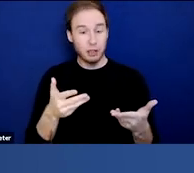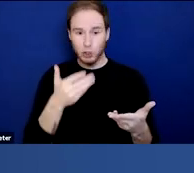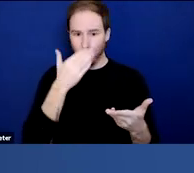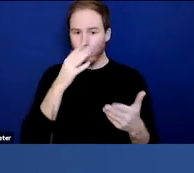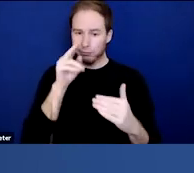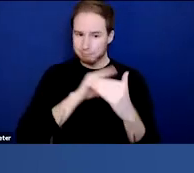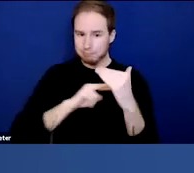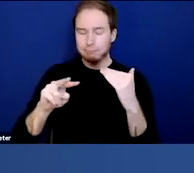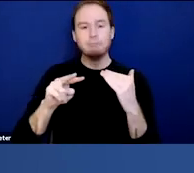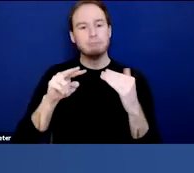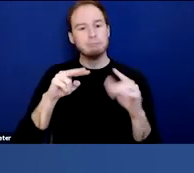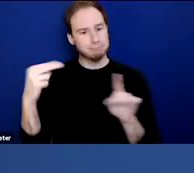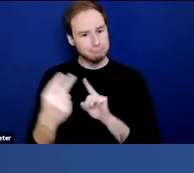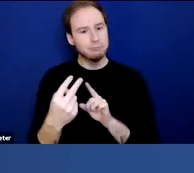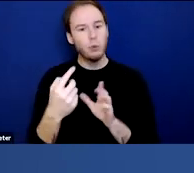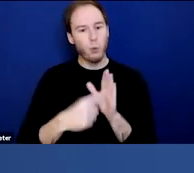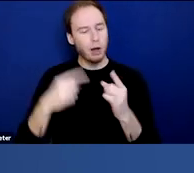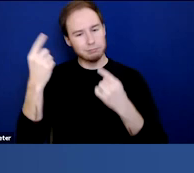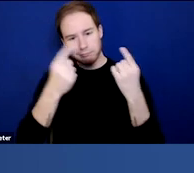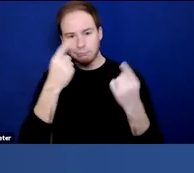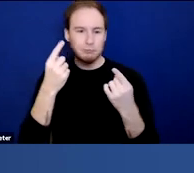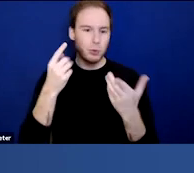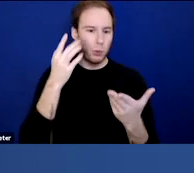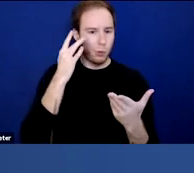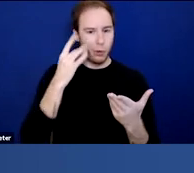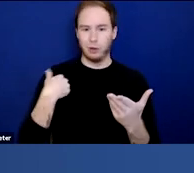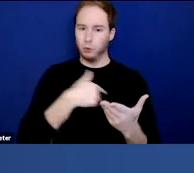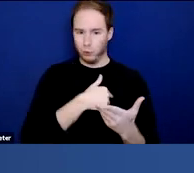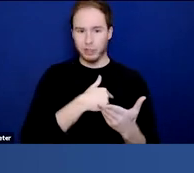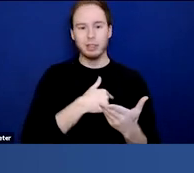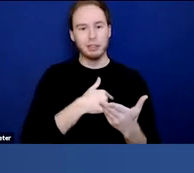as well as the rationale for why we did it the way we did.